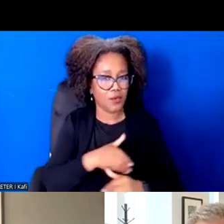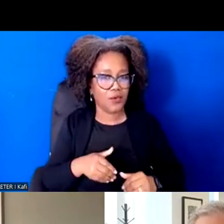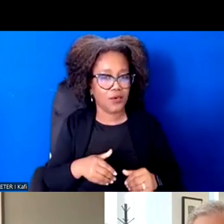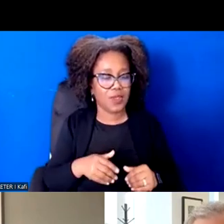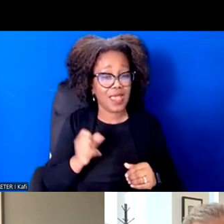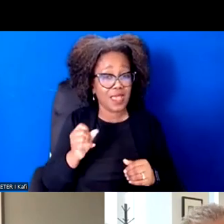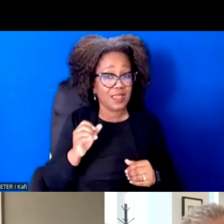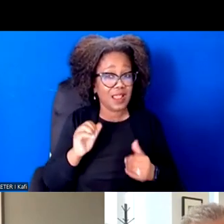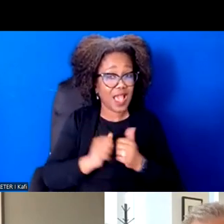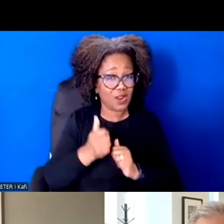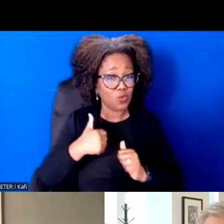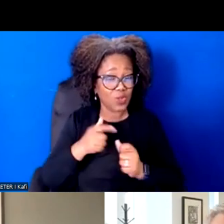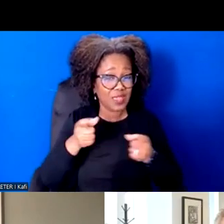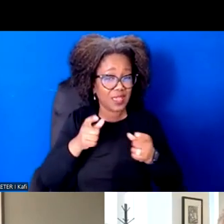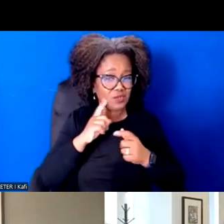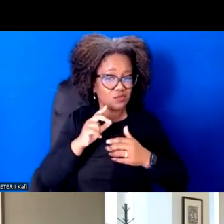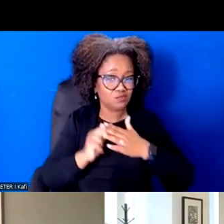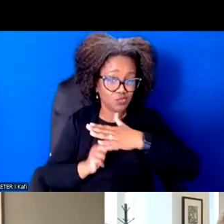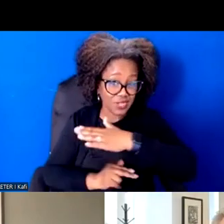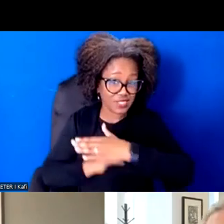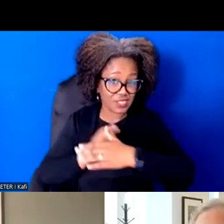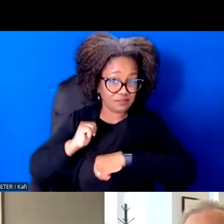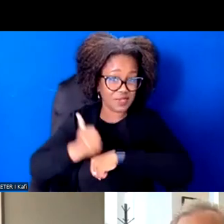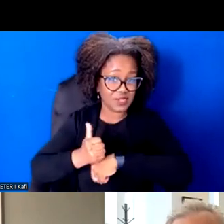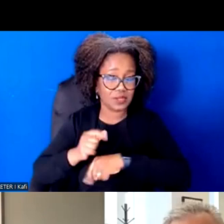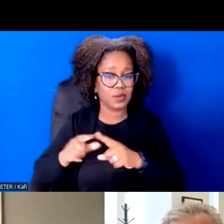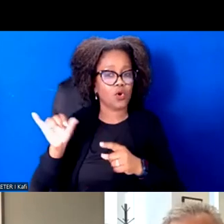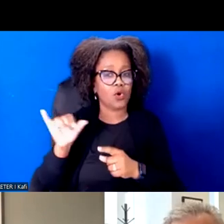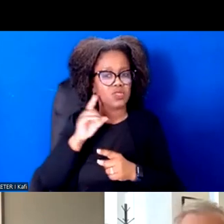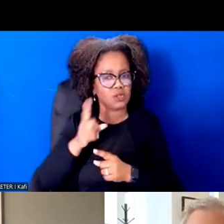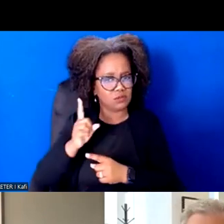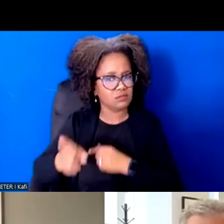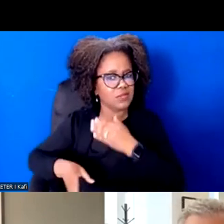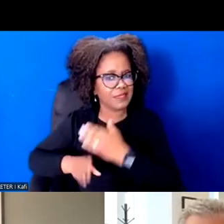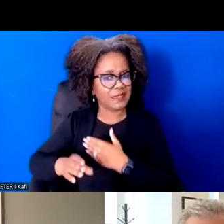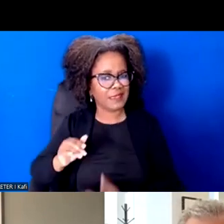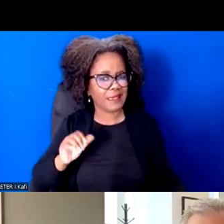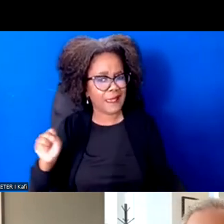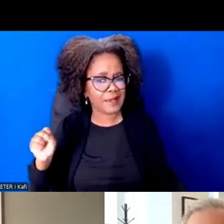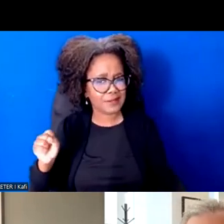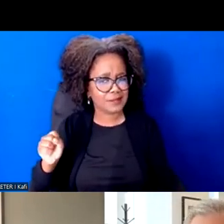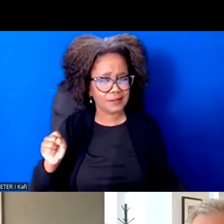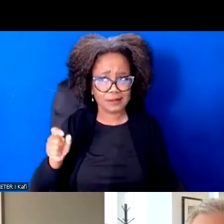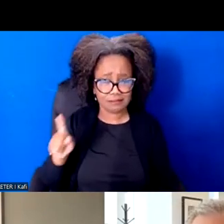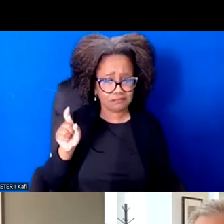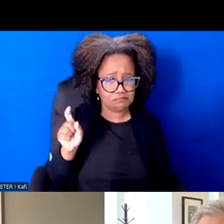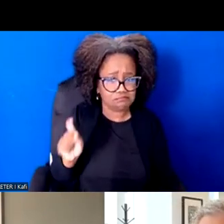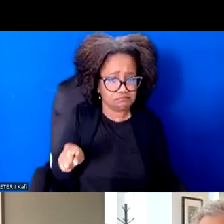Because we do need not only to build community power, but to diminish the power of others who would seek to limit our possibilities.